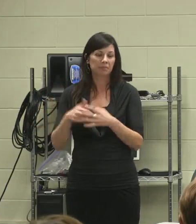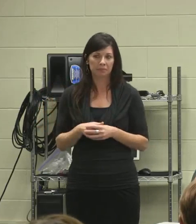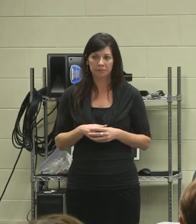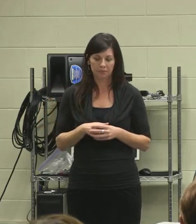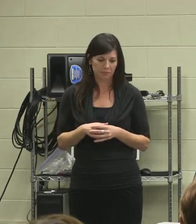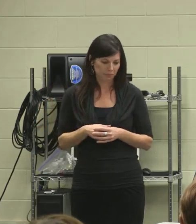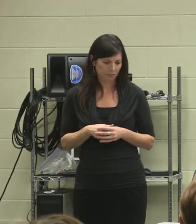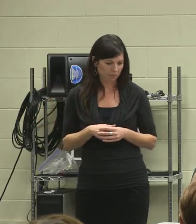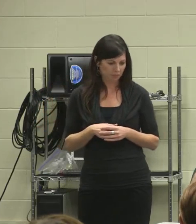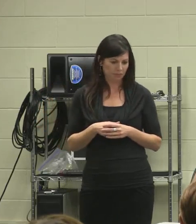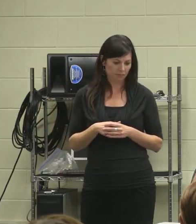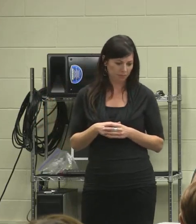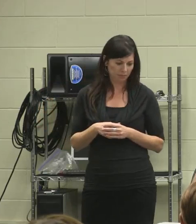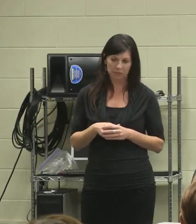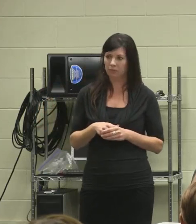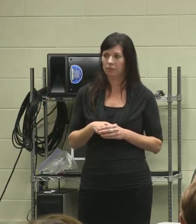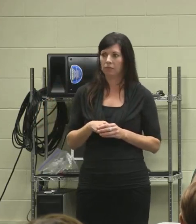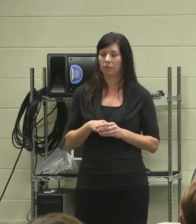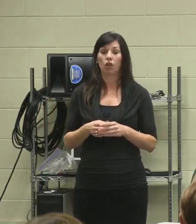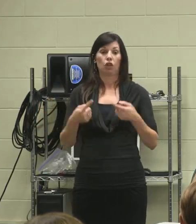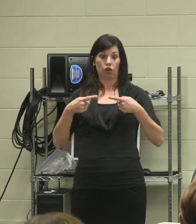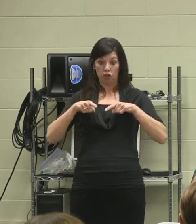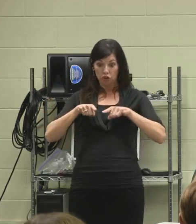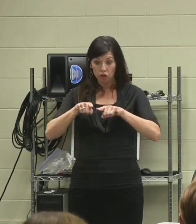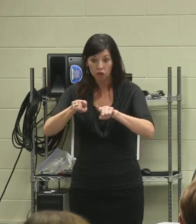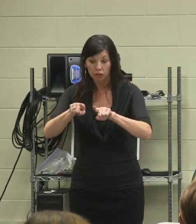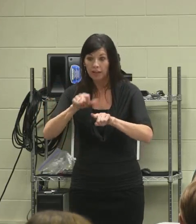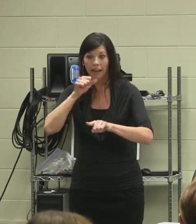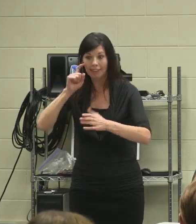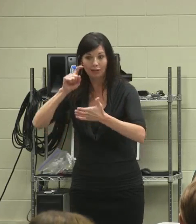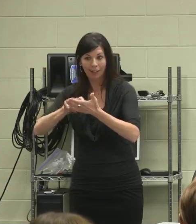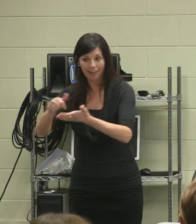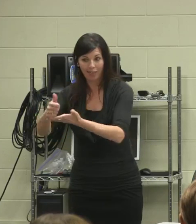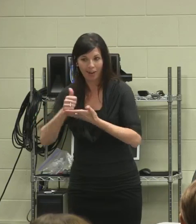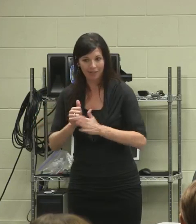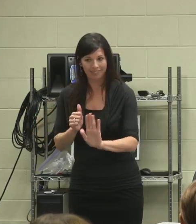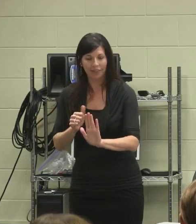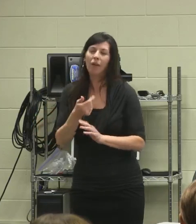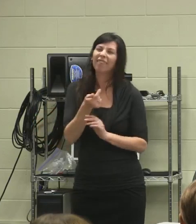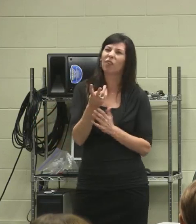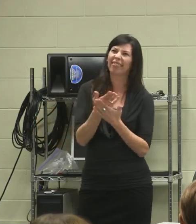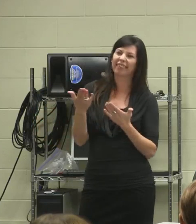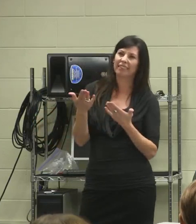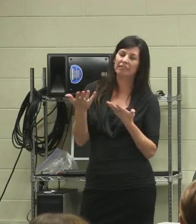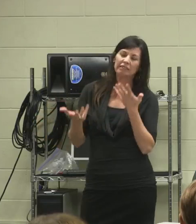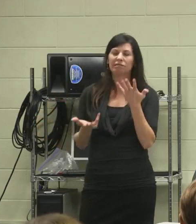I didn't see it then, while I was in it. But when I...I did see a few things, I was like [Laugh]...